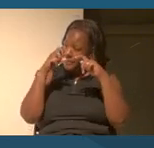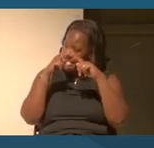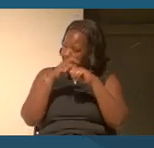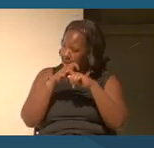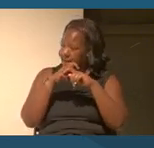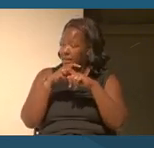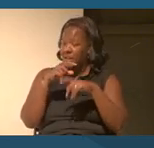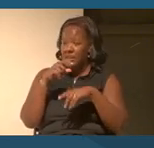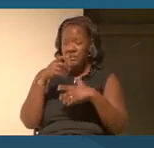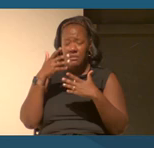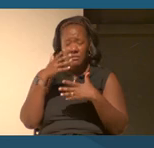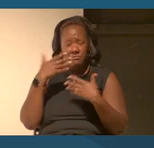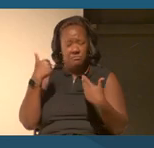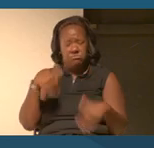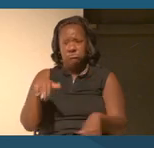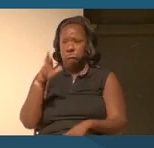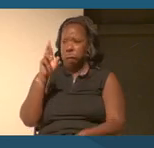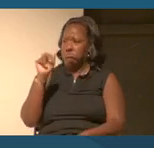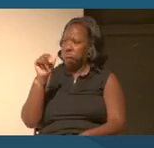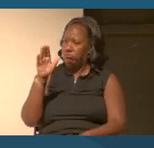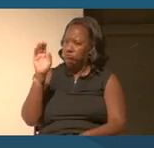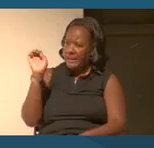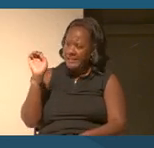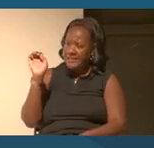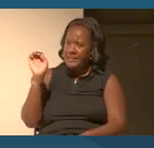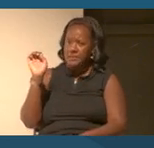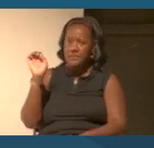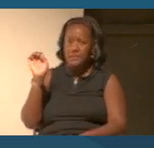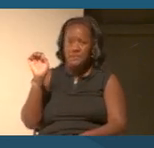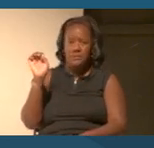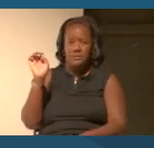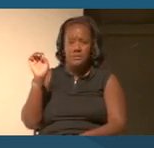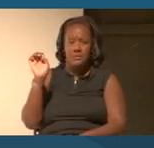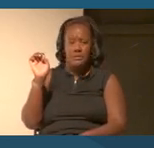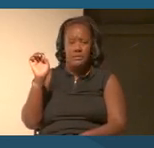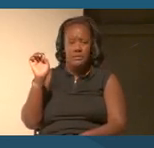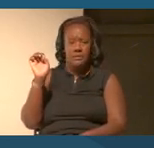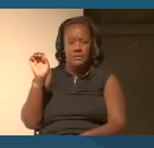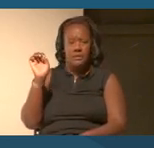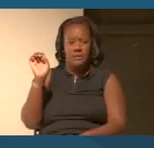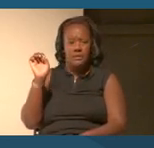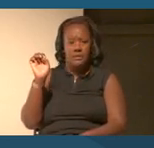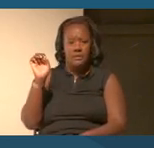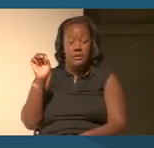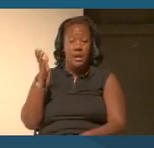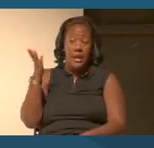of race and might even take an opportunity to take the Supreme Court cases that were